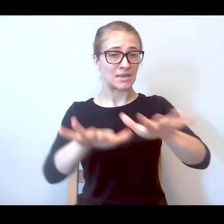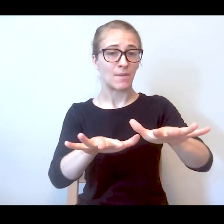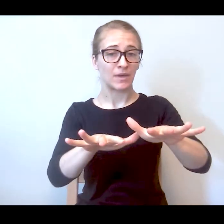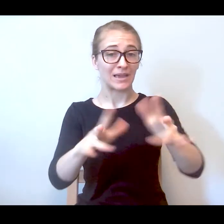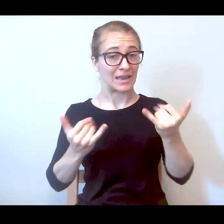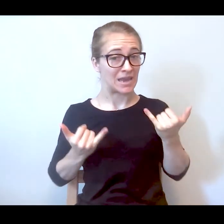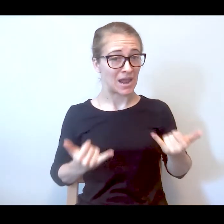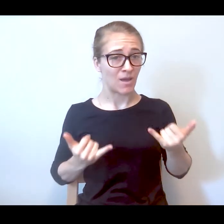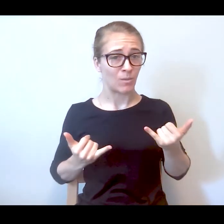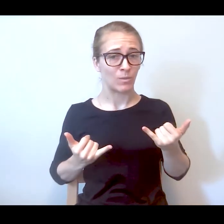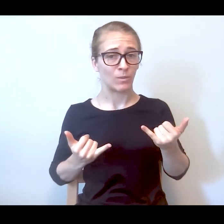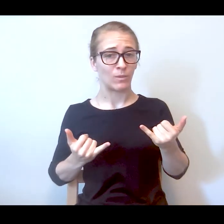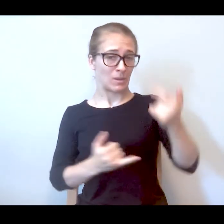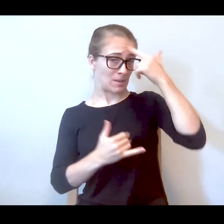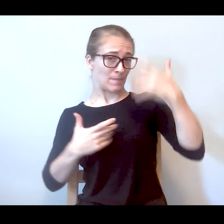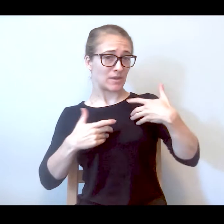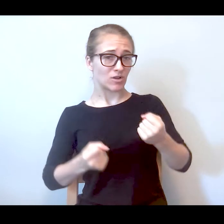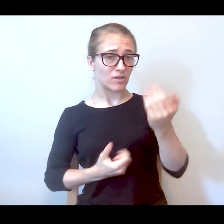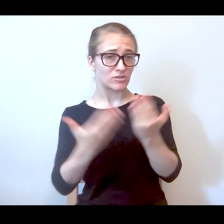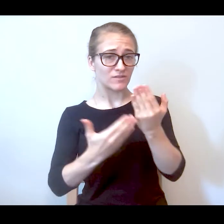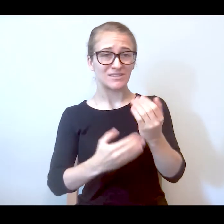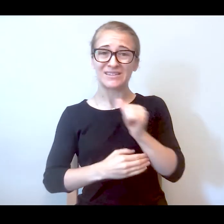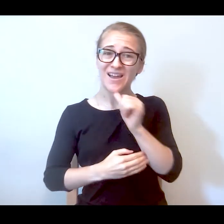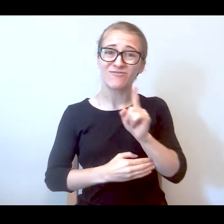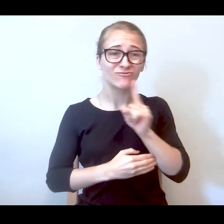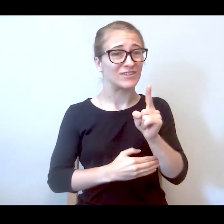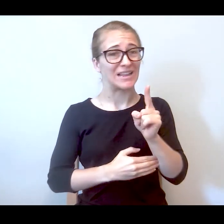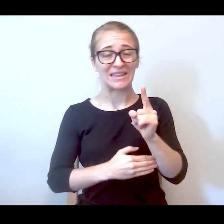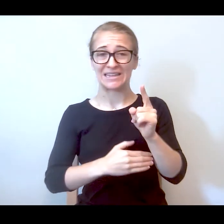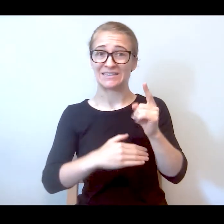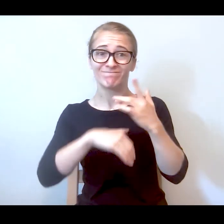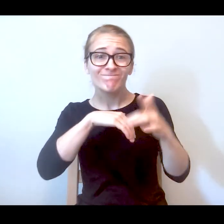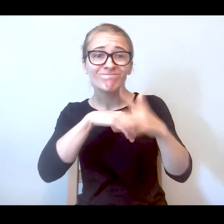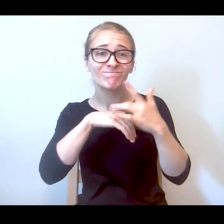mental health services are not that easily available, especially if you are somebody who's